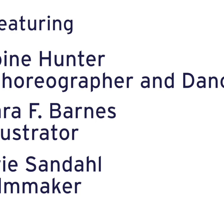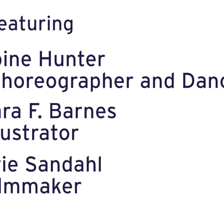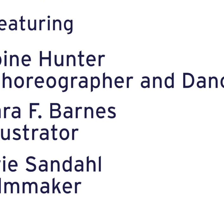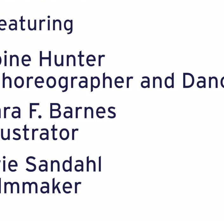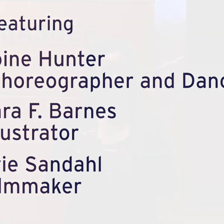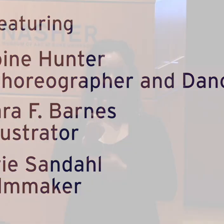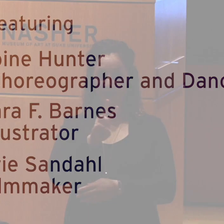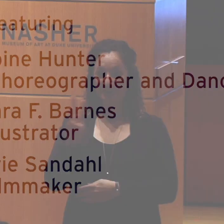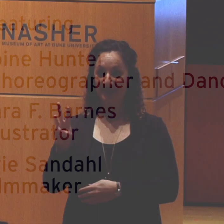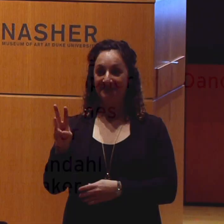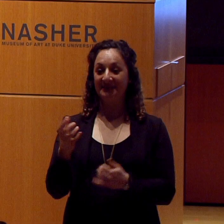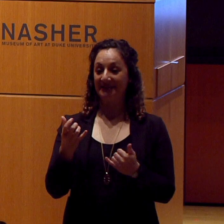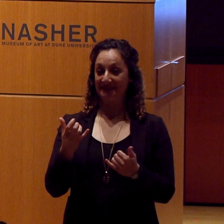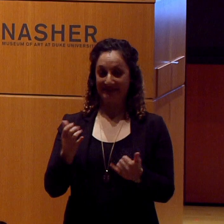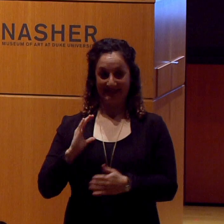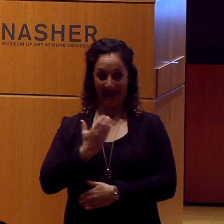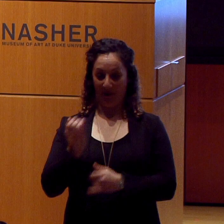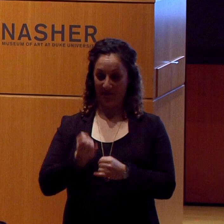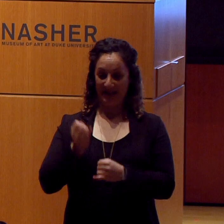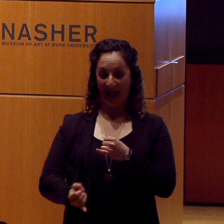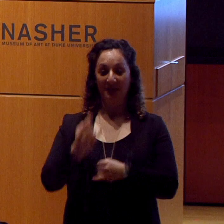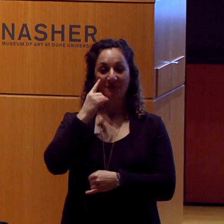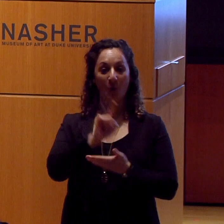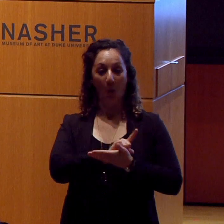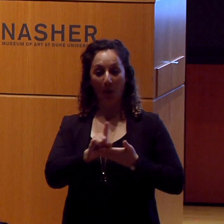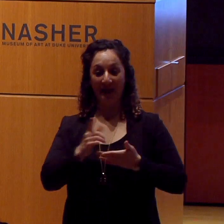This is our finale for a week of exciting events